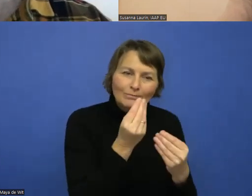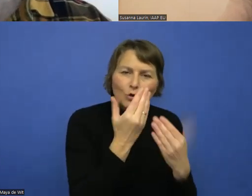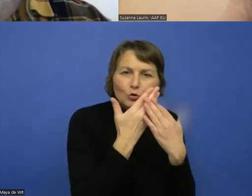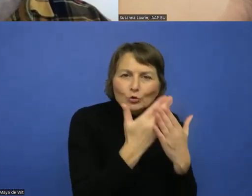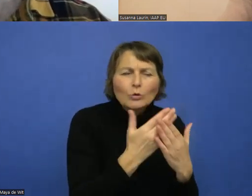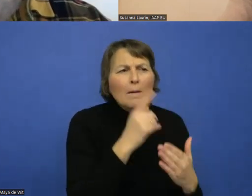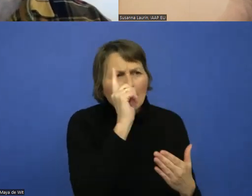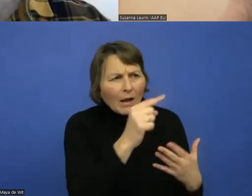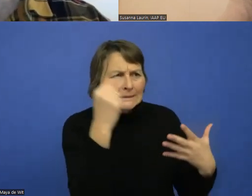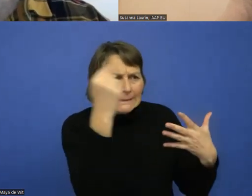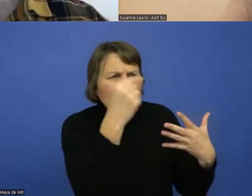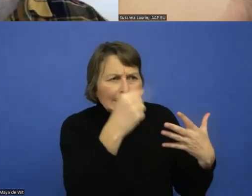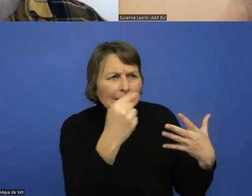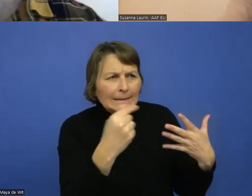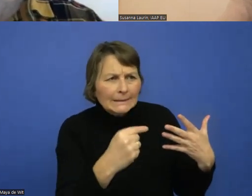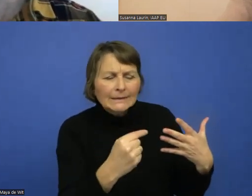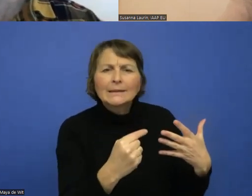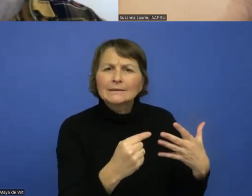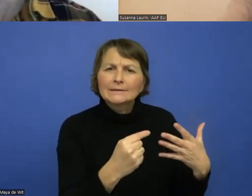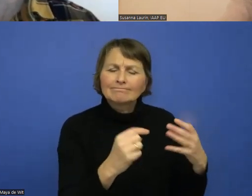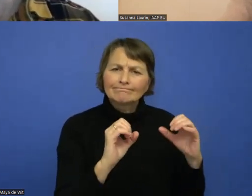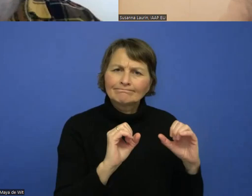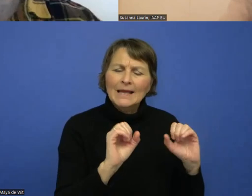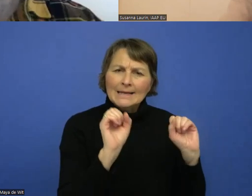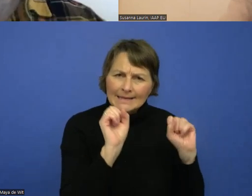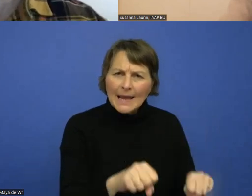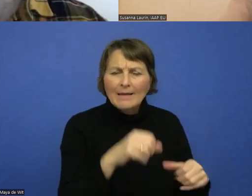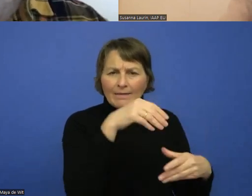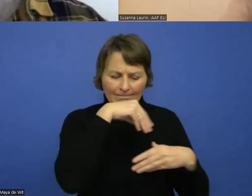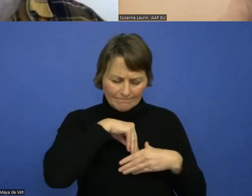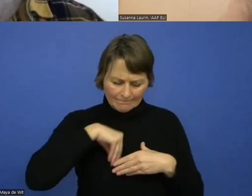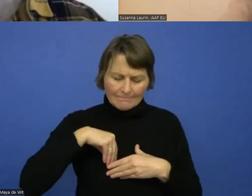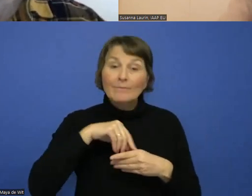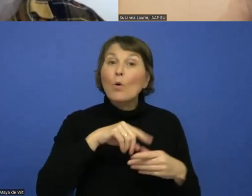And these are the courses that you may want to take. This talks to the instructors.